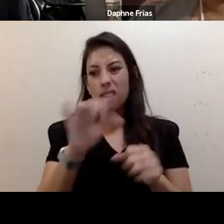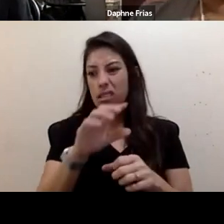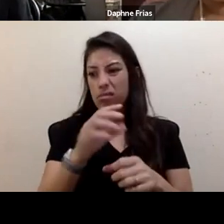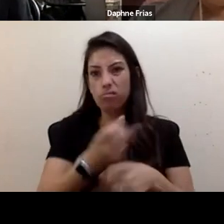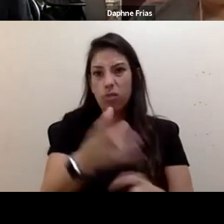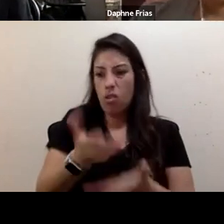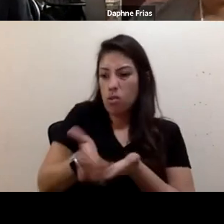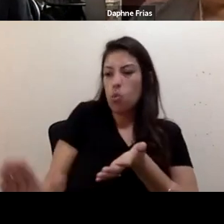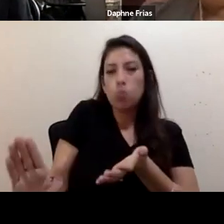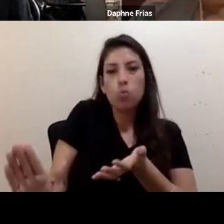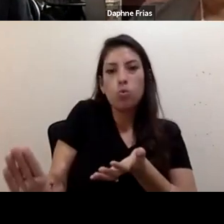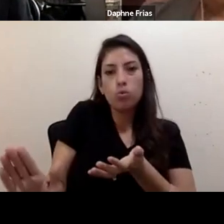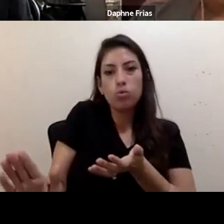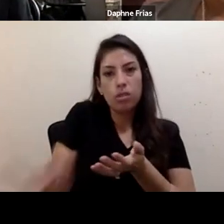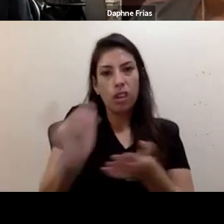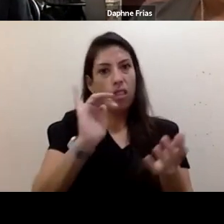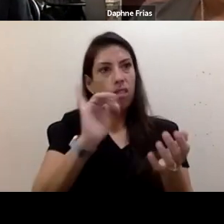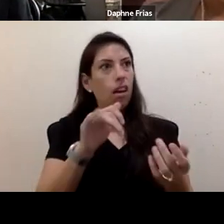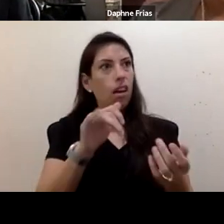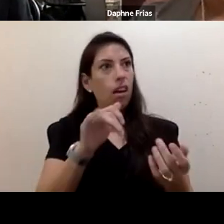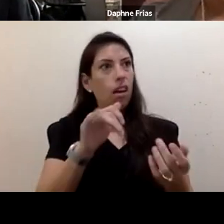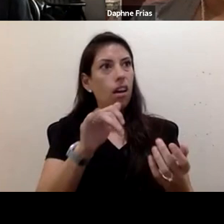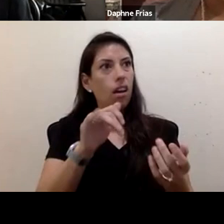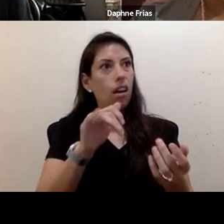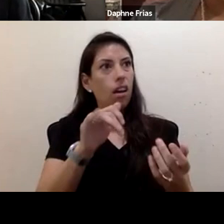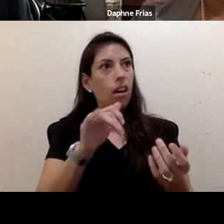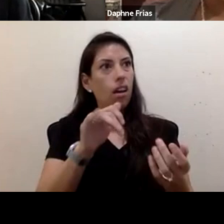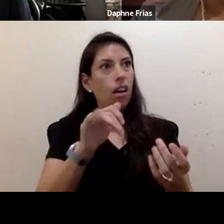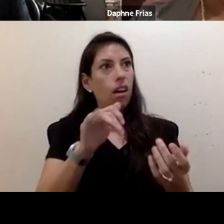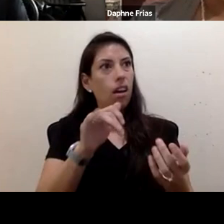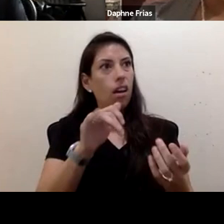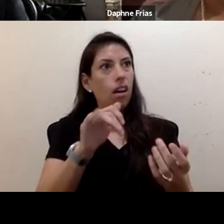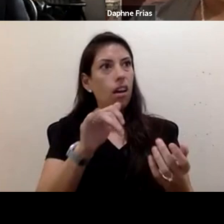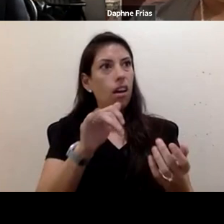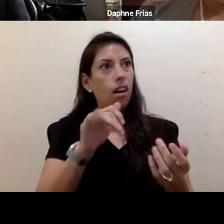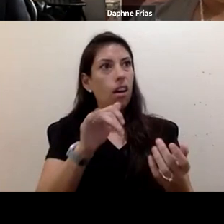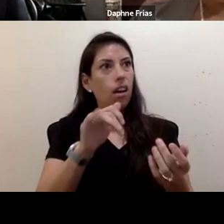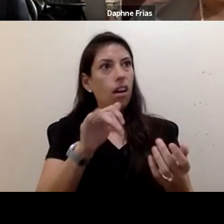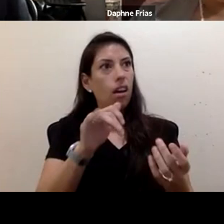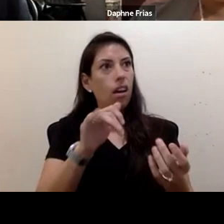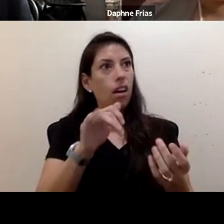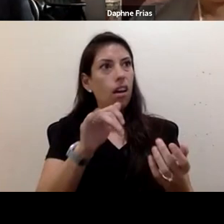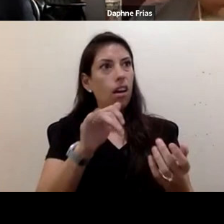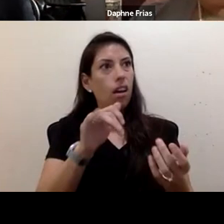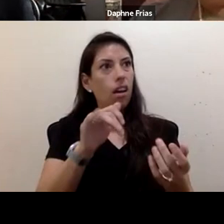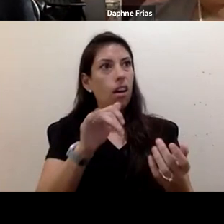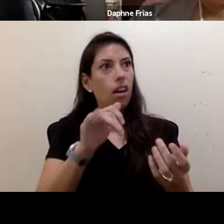that remain uncontested, and unquestioned. And this is where we need to establish